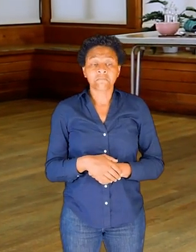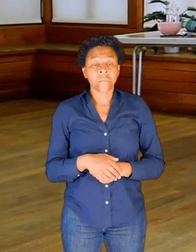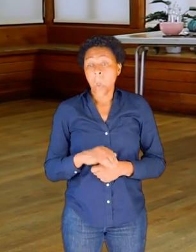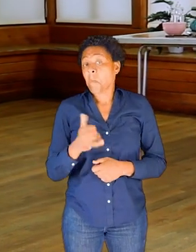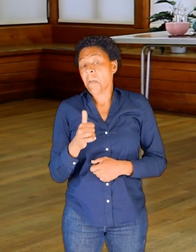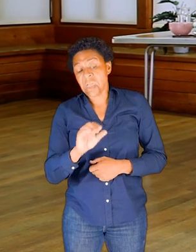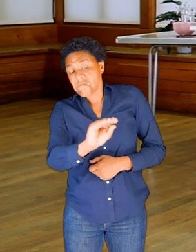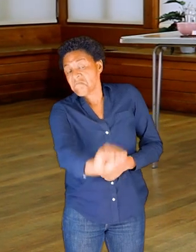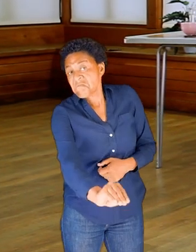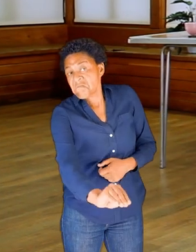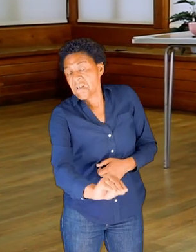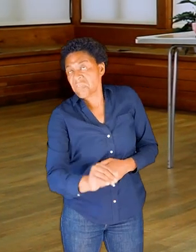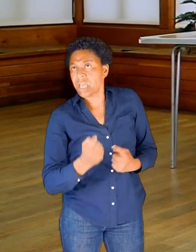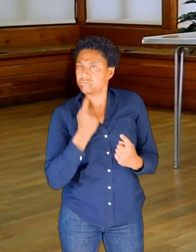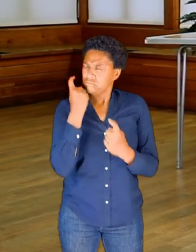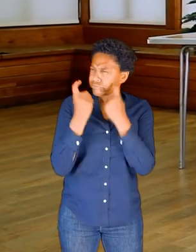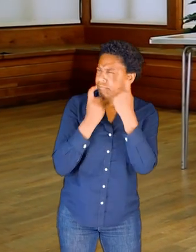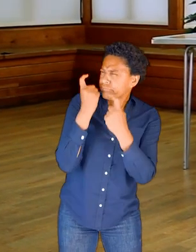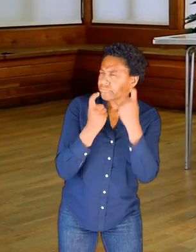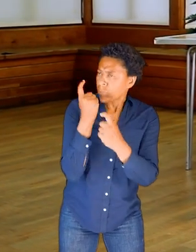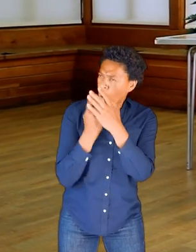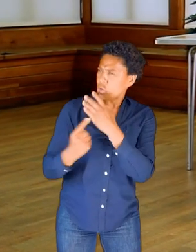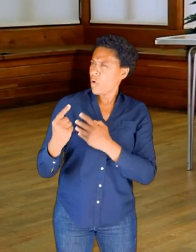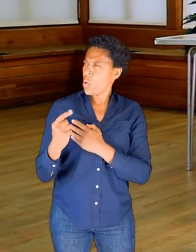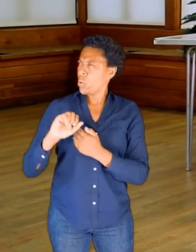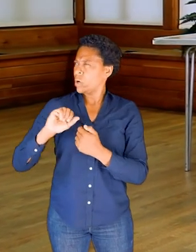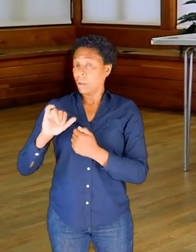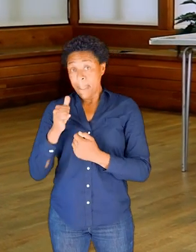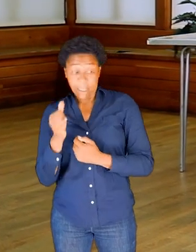Maybe putting it down every so often. You can also go back to your stick if you need.